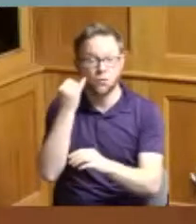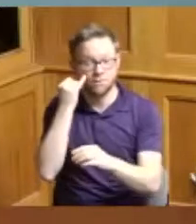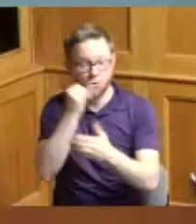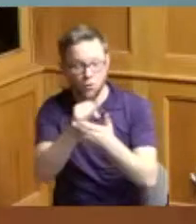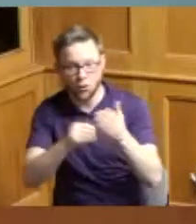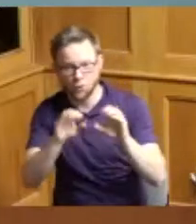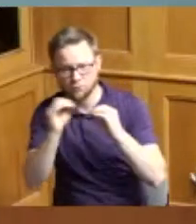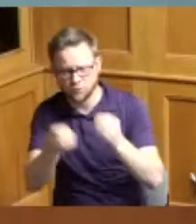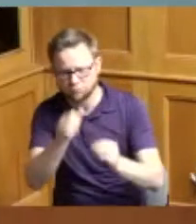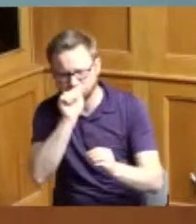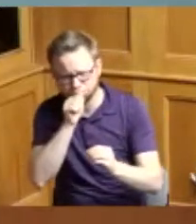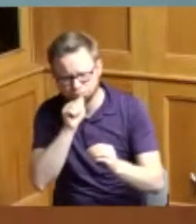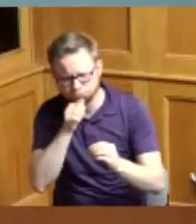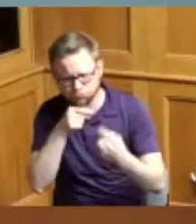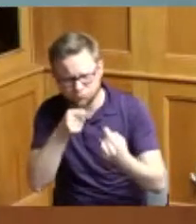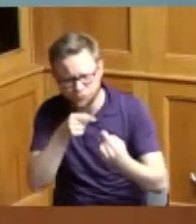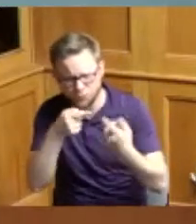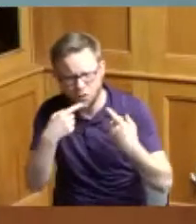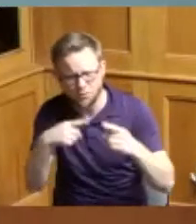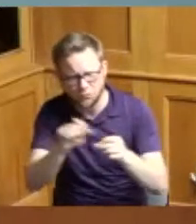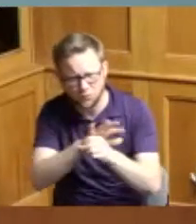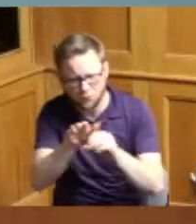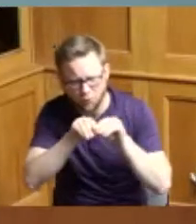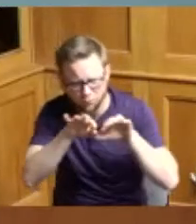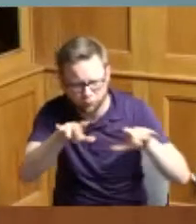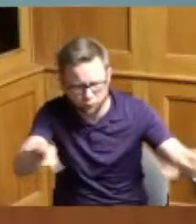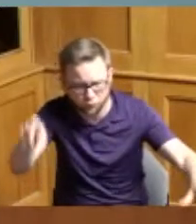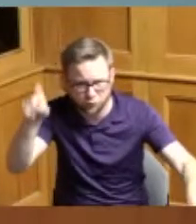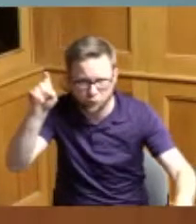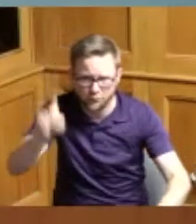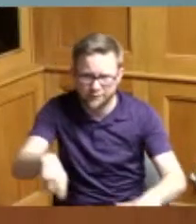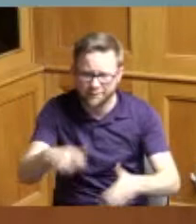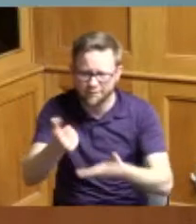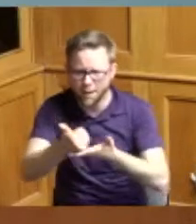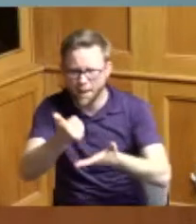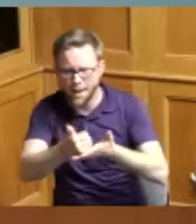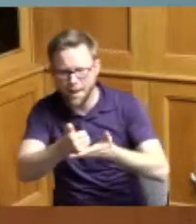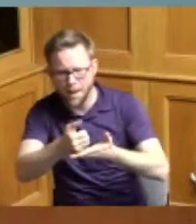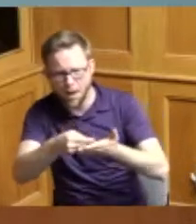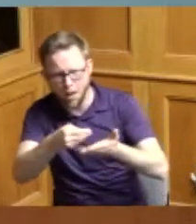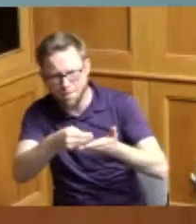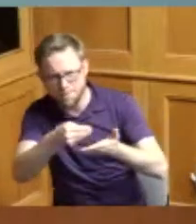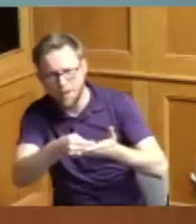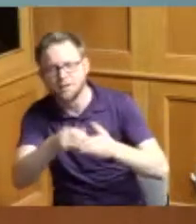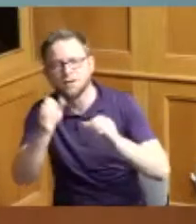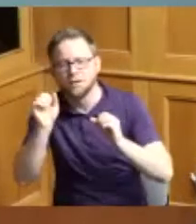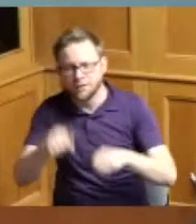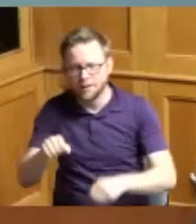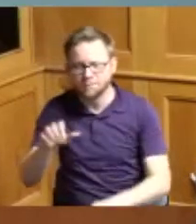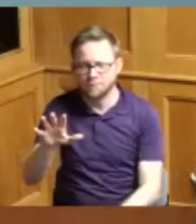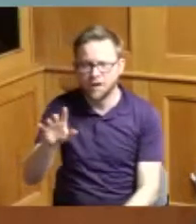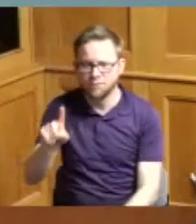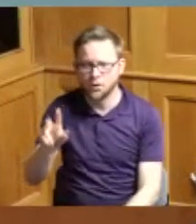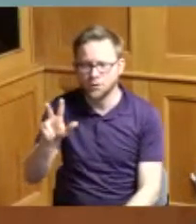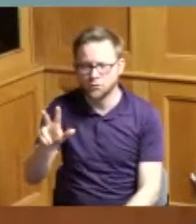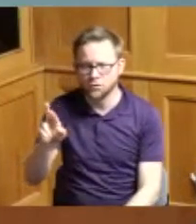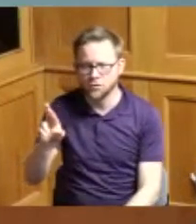the pandemic and need that assistance they can go to 513 relief by February 15th and apply for